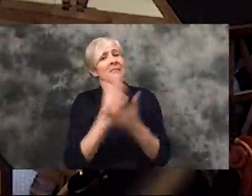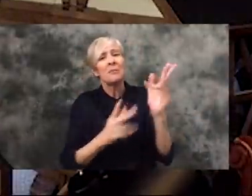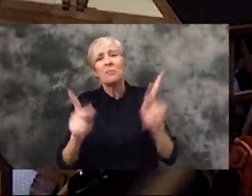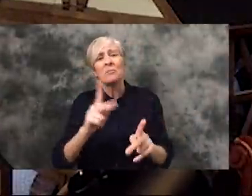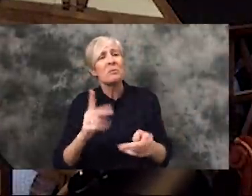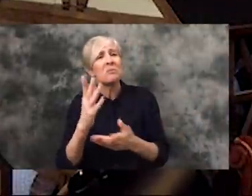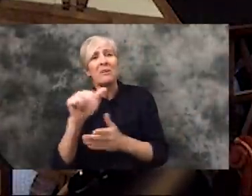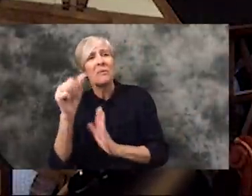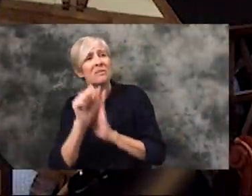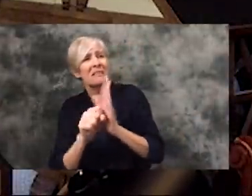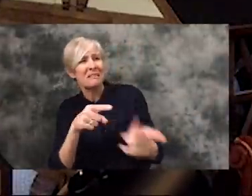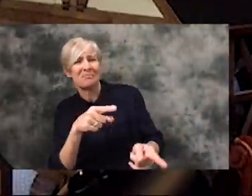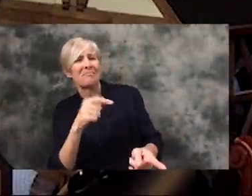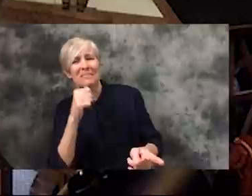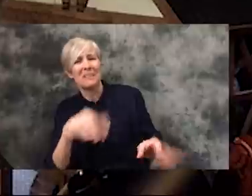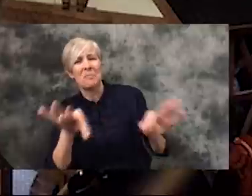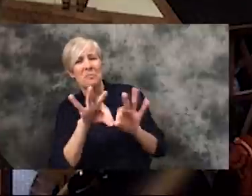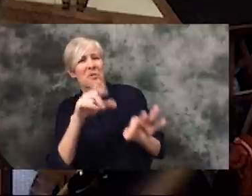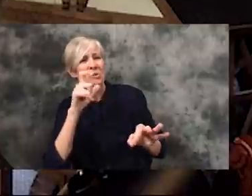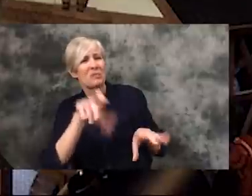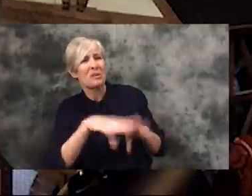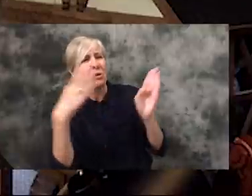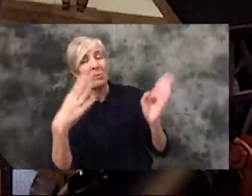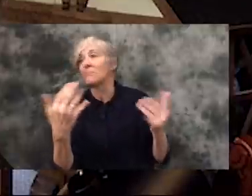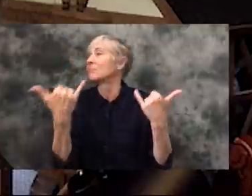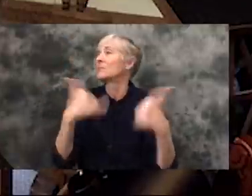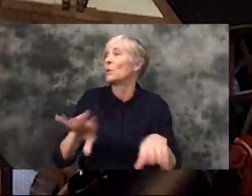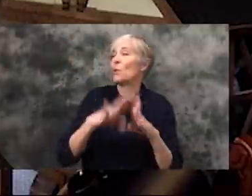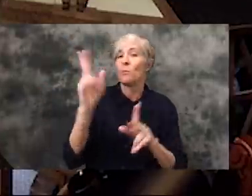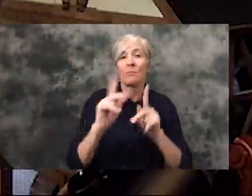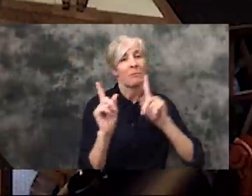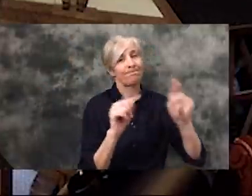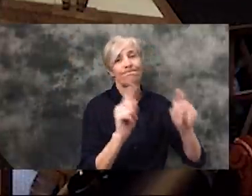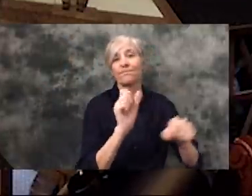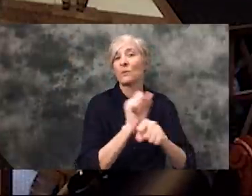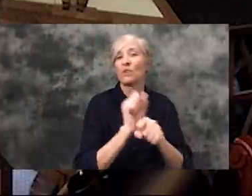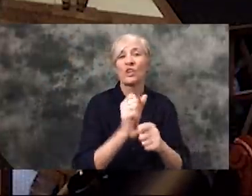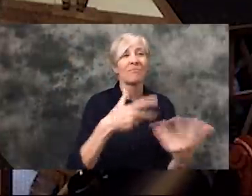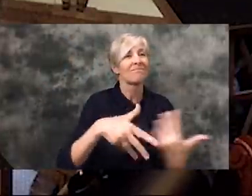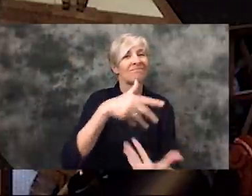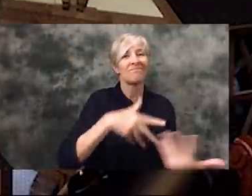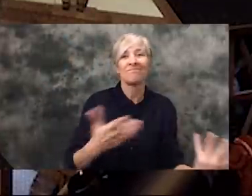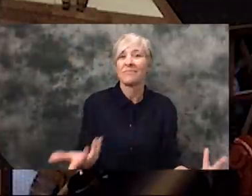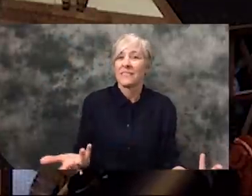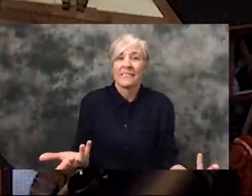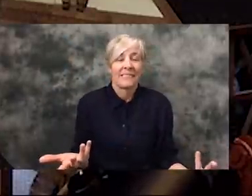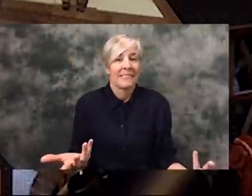essential in some states, but are still going to work and so you know this is